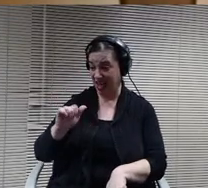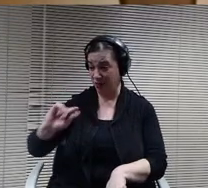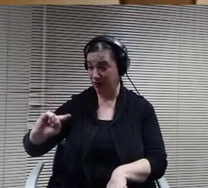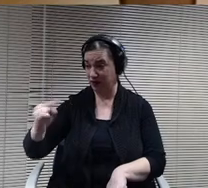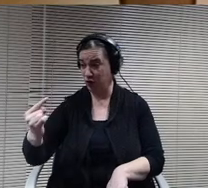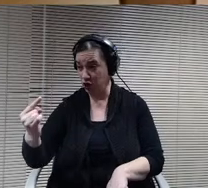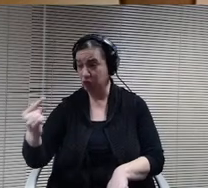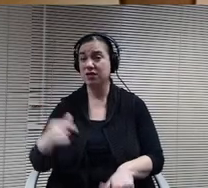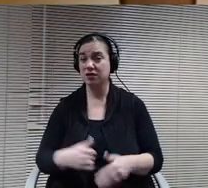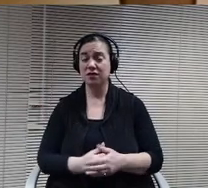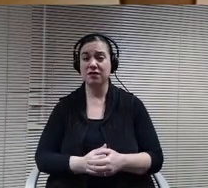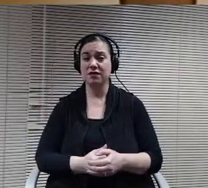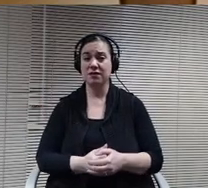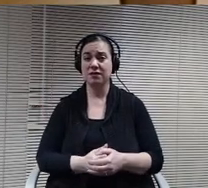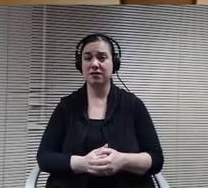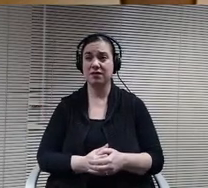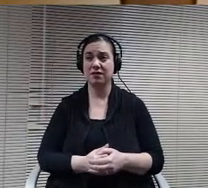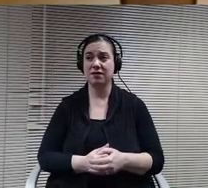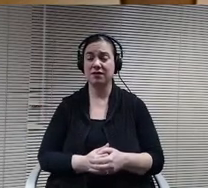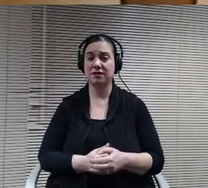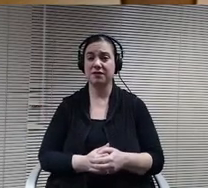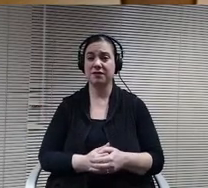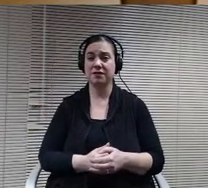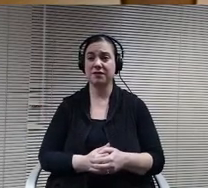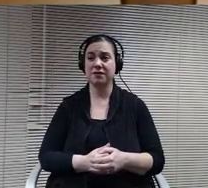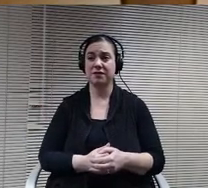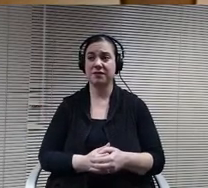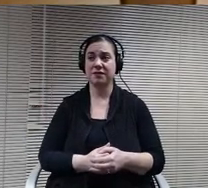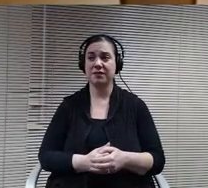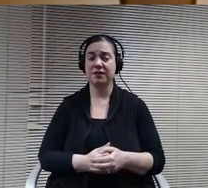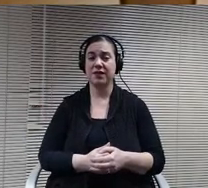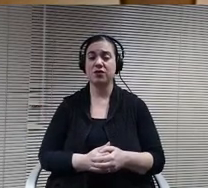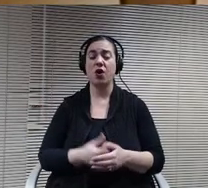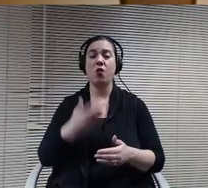So now we move to A roll call vote for Mark Ambrose and for